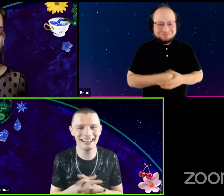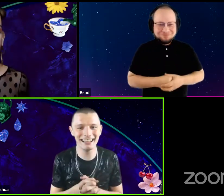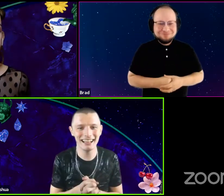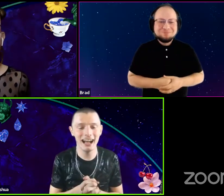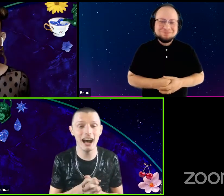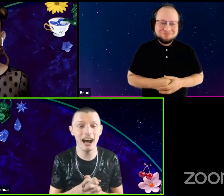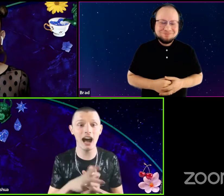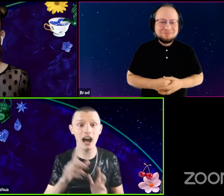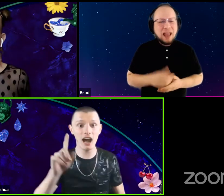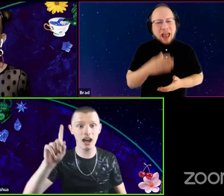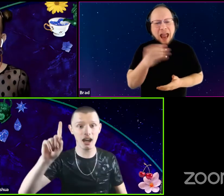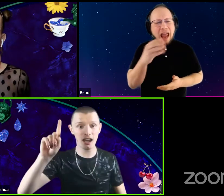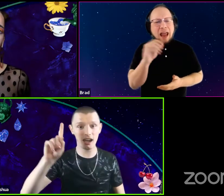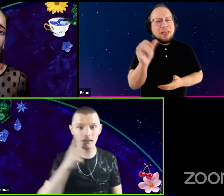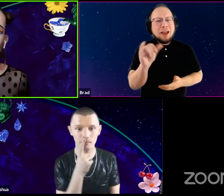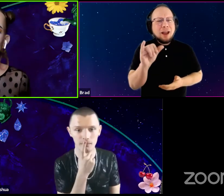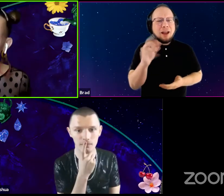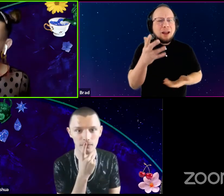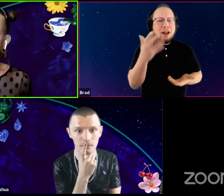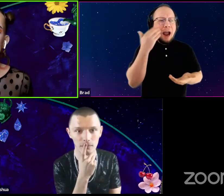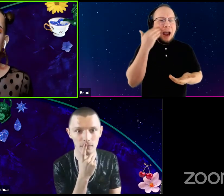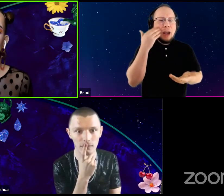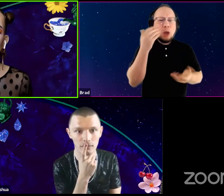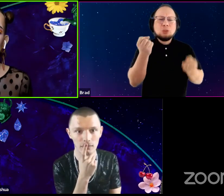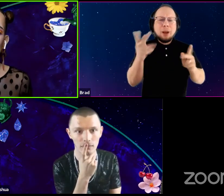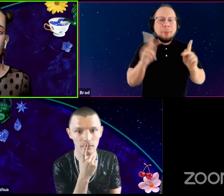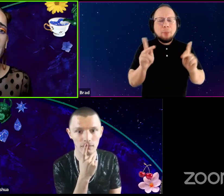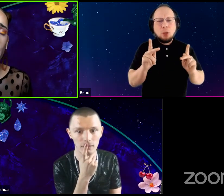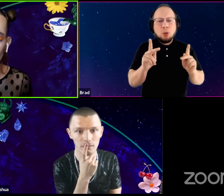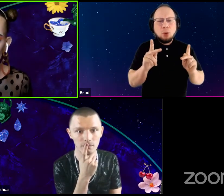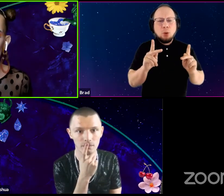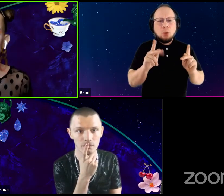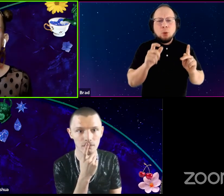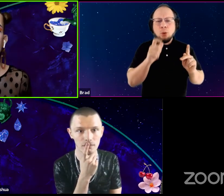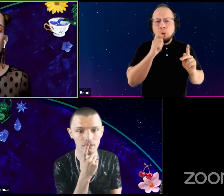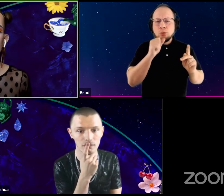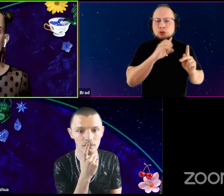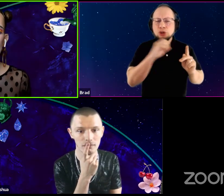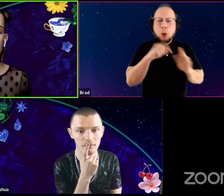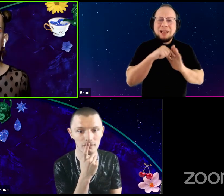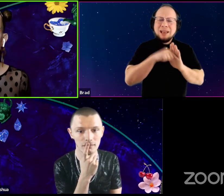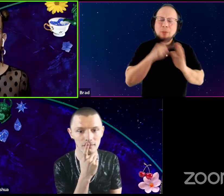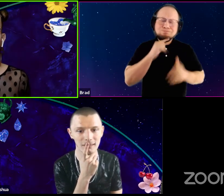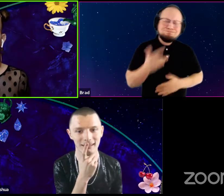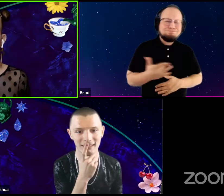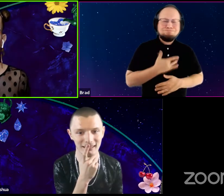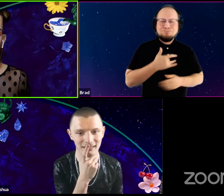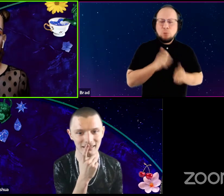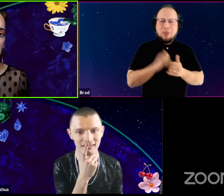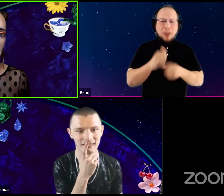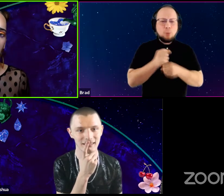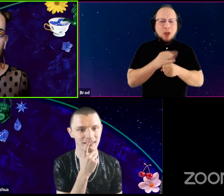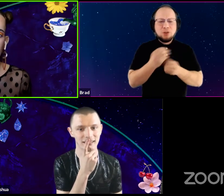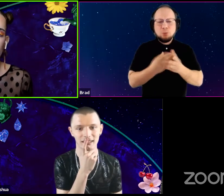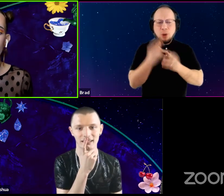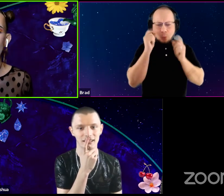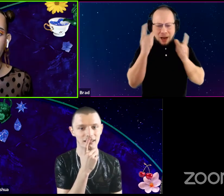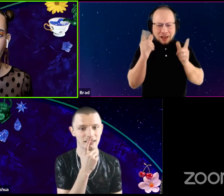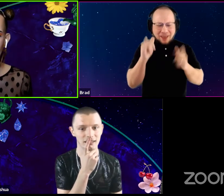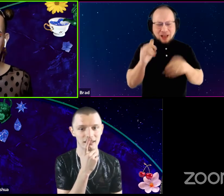And like, I know so many people who were so deeply moved by that production of Spring Awakening, which is a musical, I love.